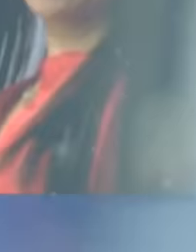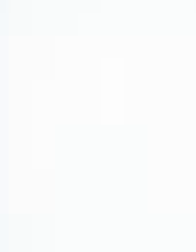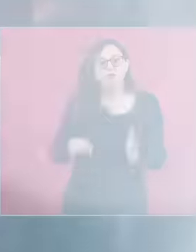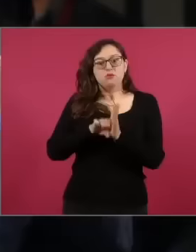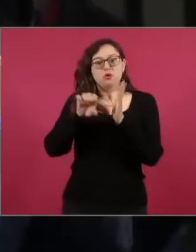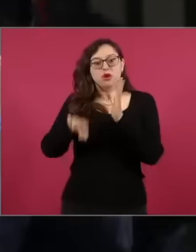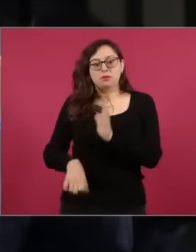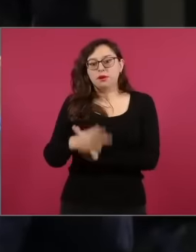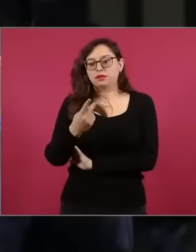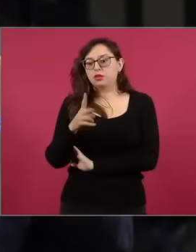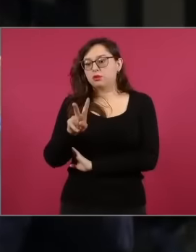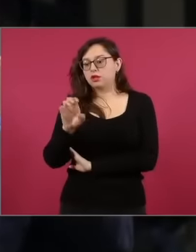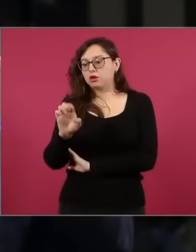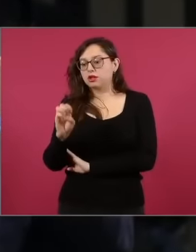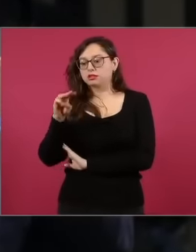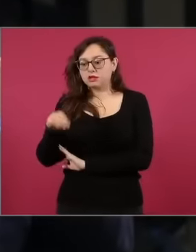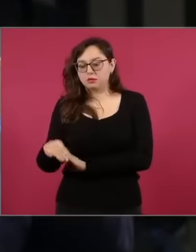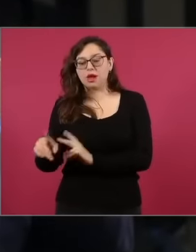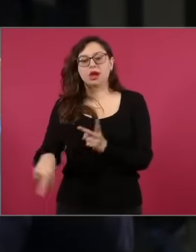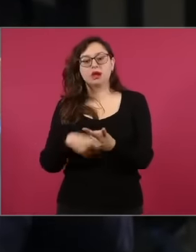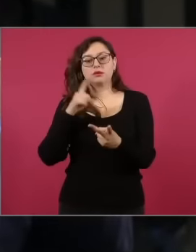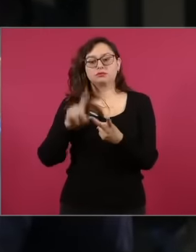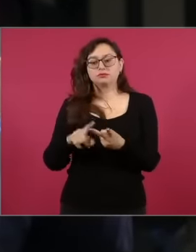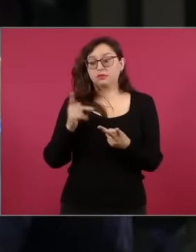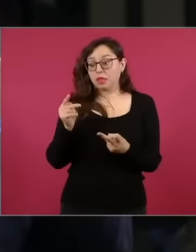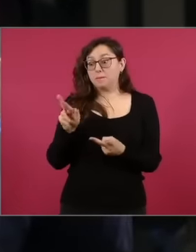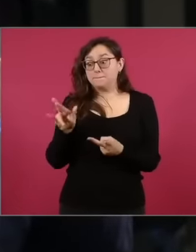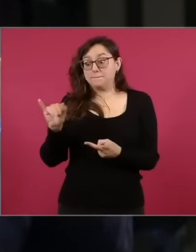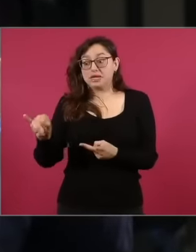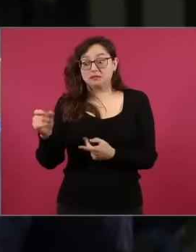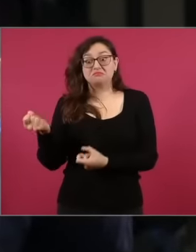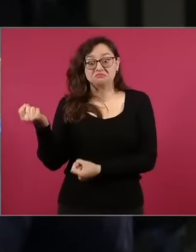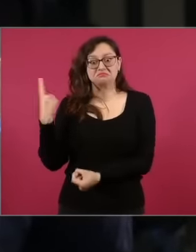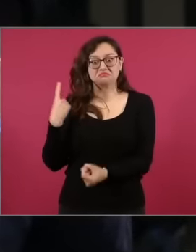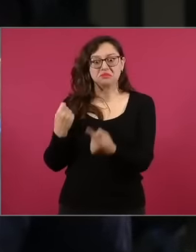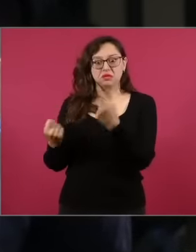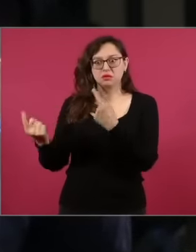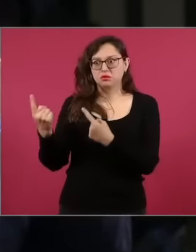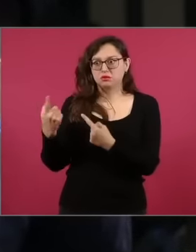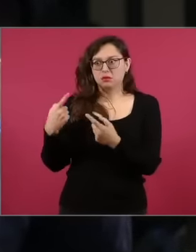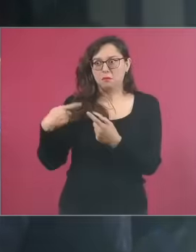reporter from the American television station Univision arrives to confront the president about